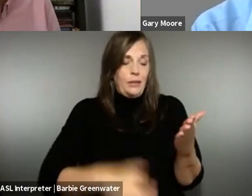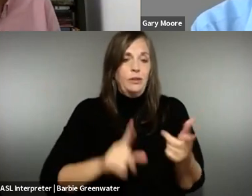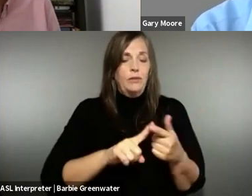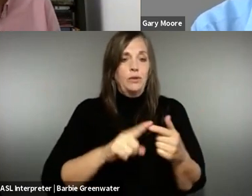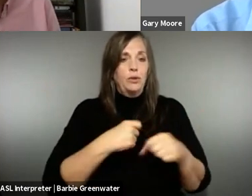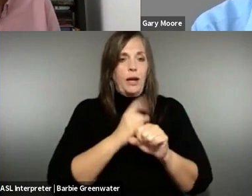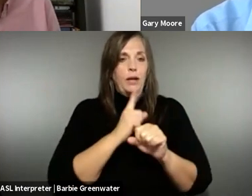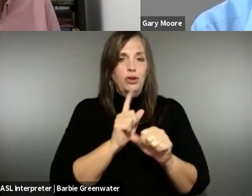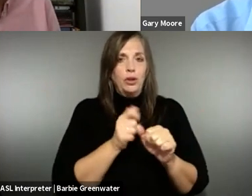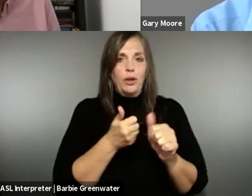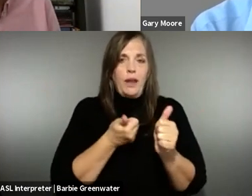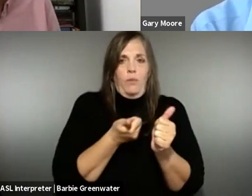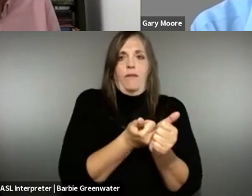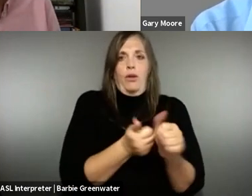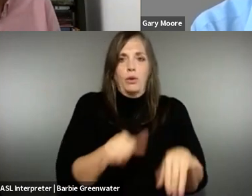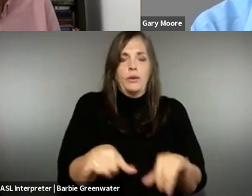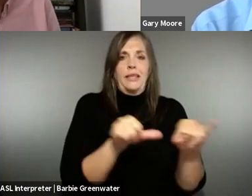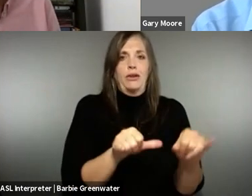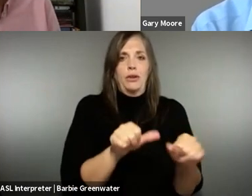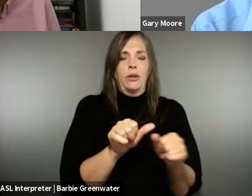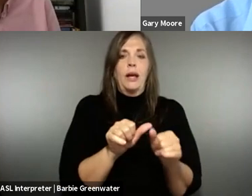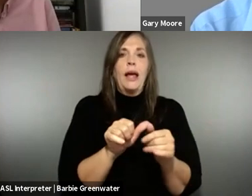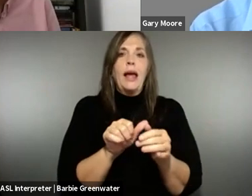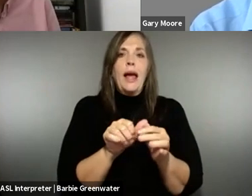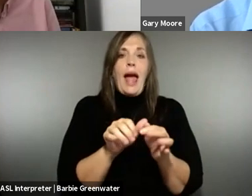takes -- it is expensive to create and expensive to make sure that